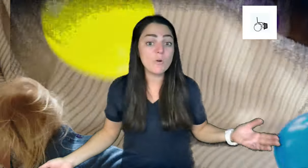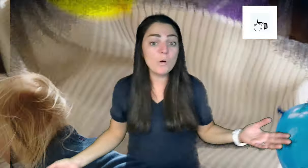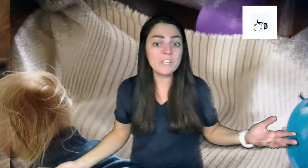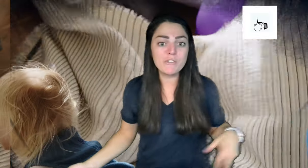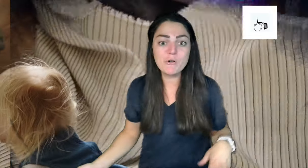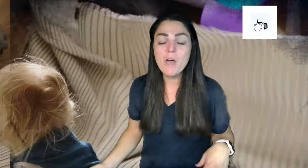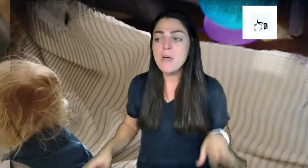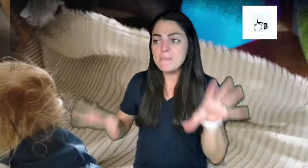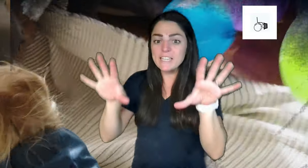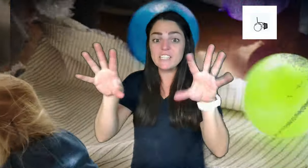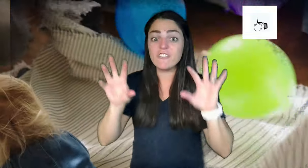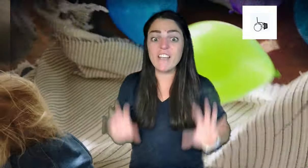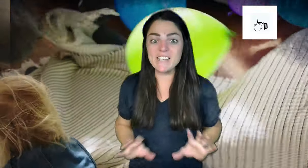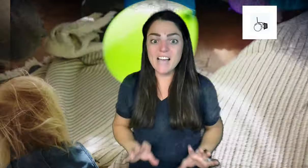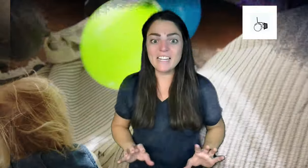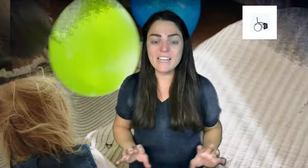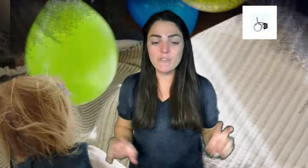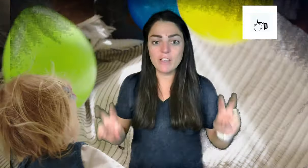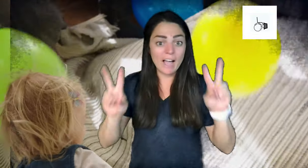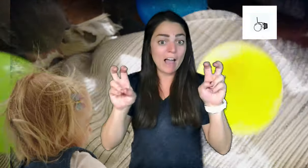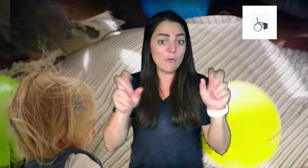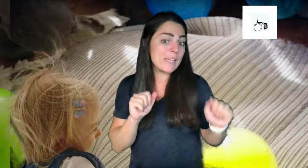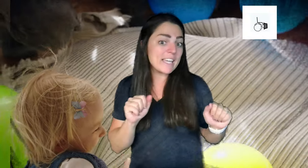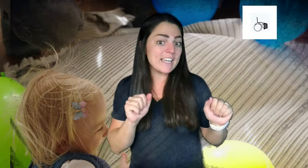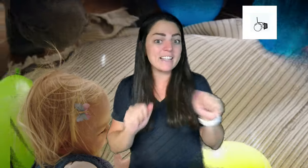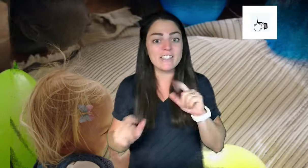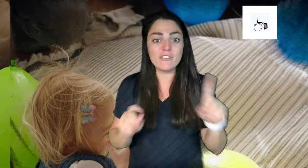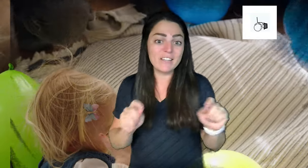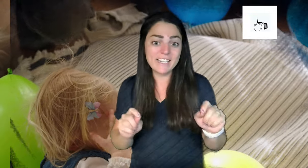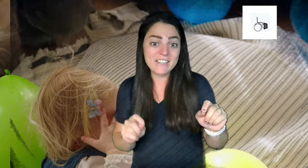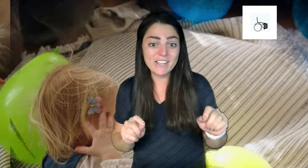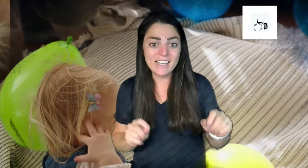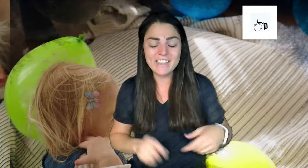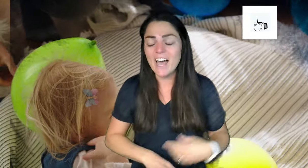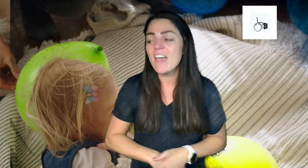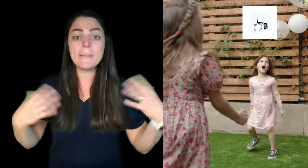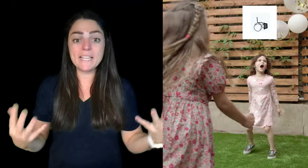actually be cool if you made a little face on it for like Halloween a little fun activity like that